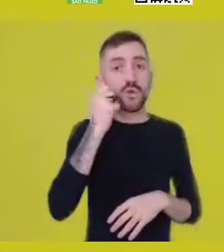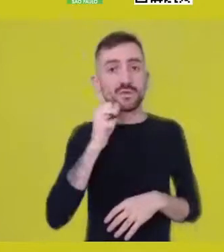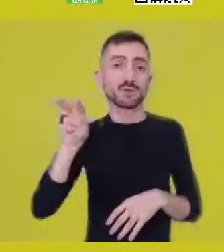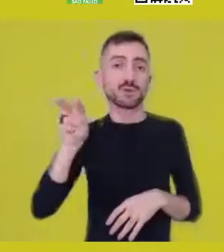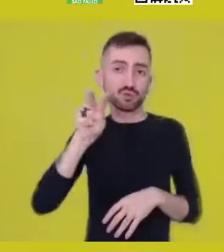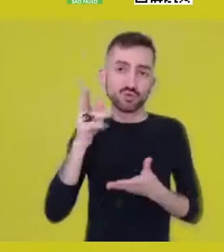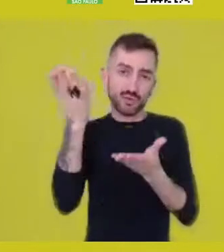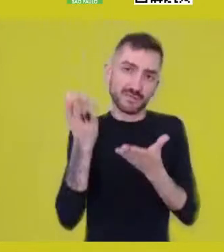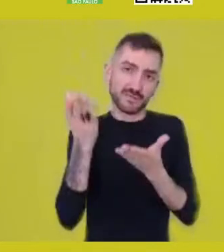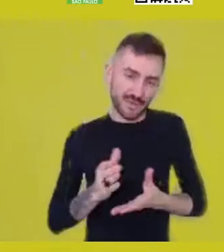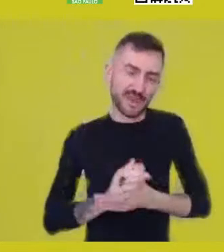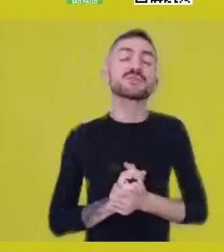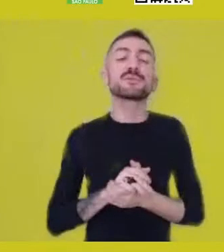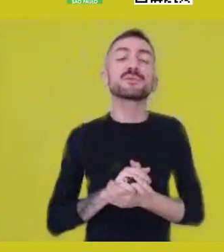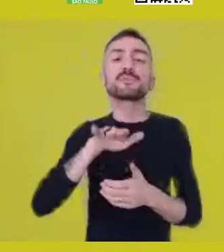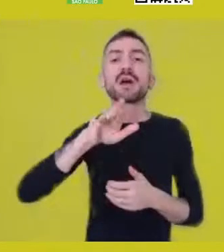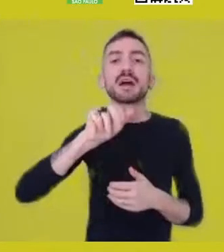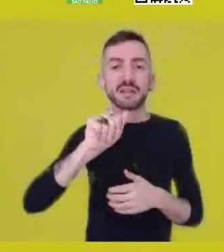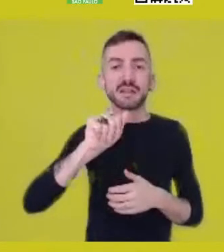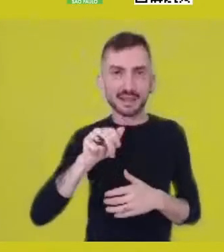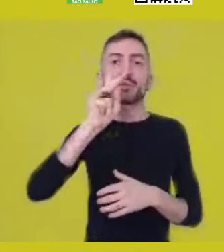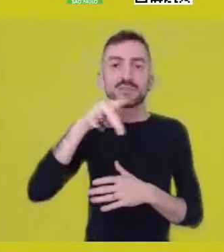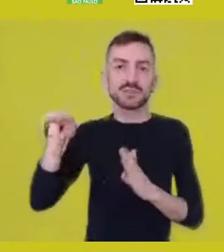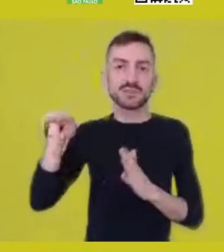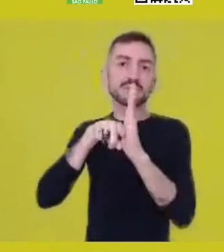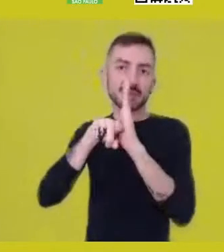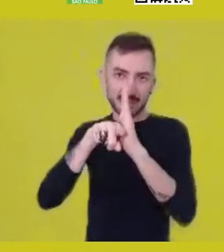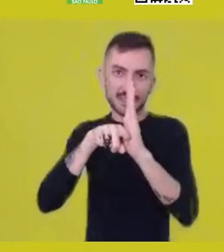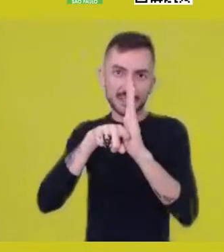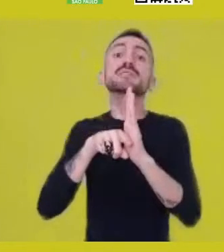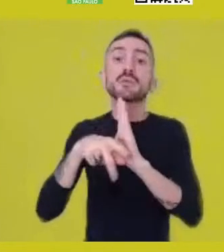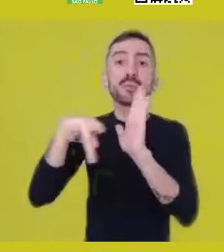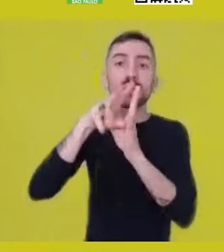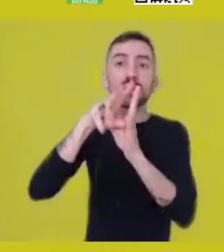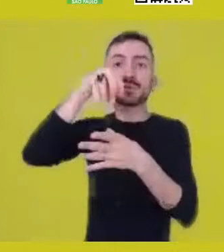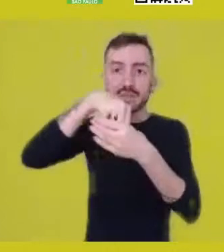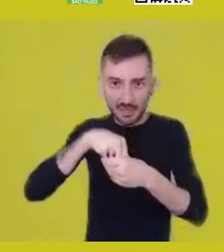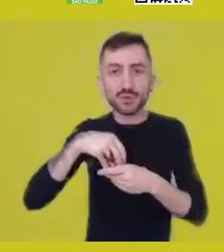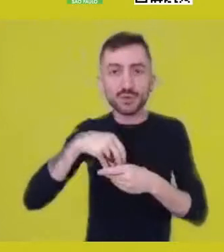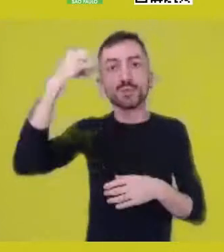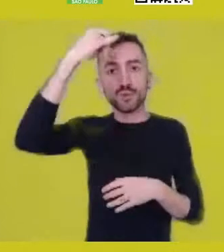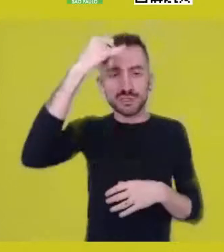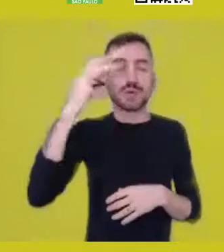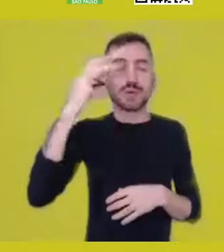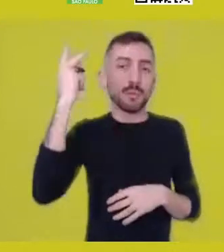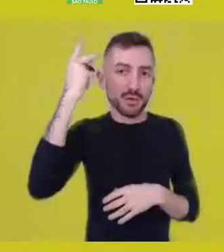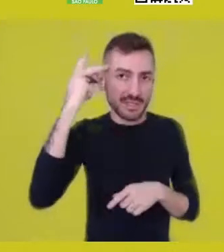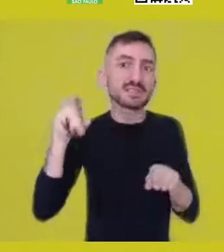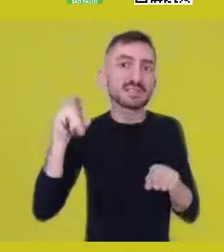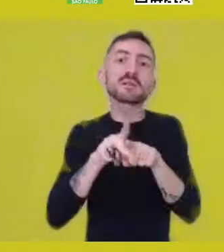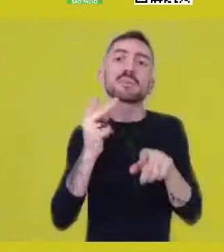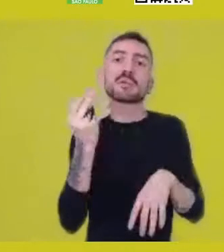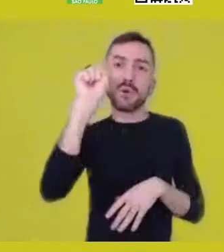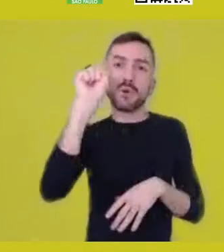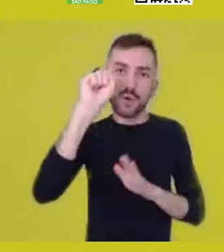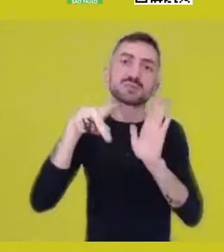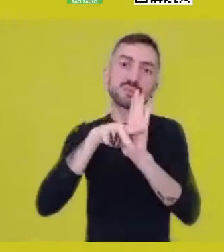Maria Thaís is a teacher and senior researcher at Museu Paulista and the Theater Arts Graduate Program at the University of São Paulo.